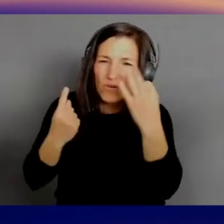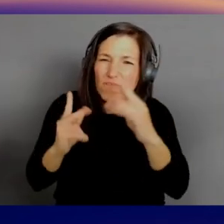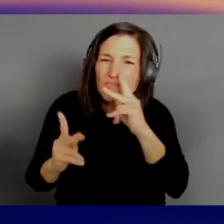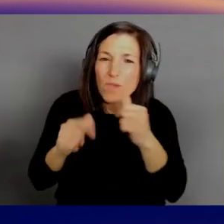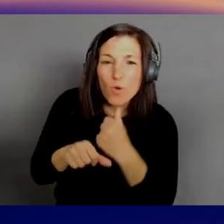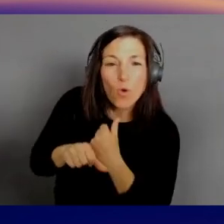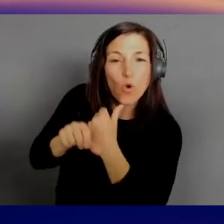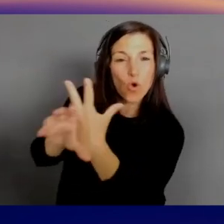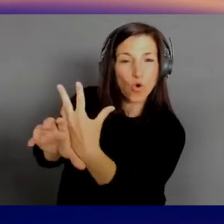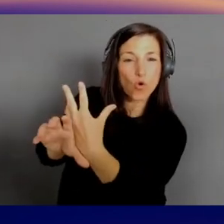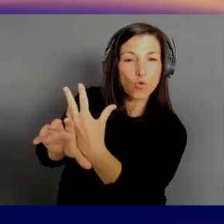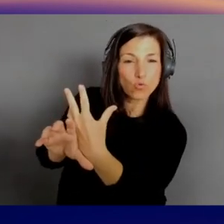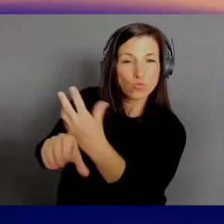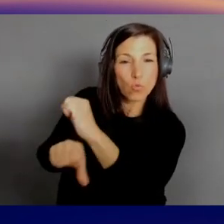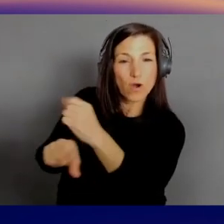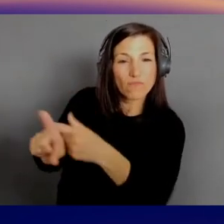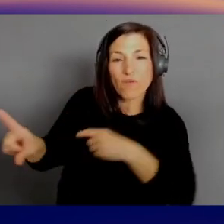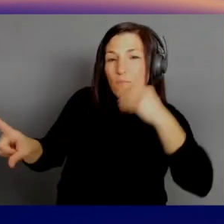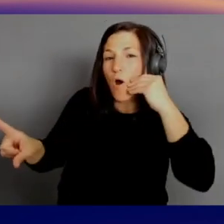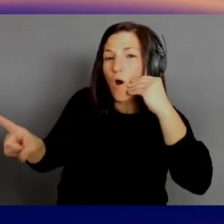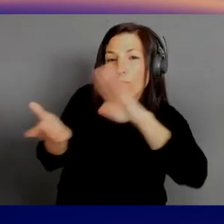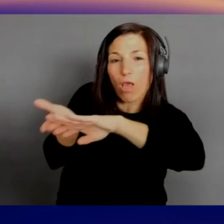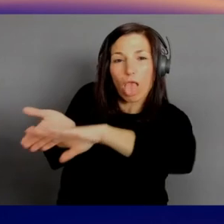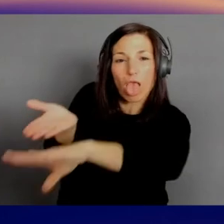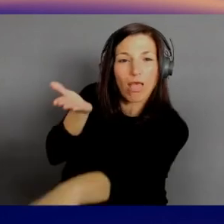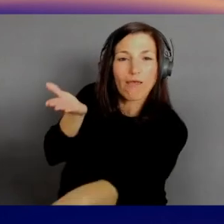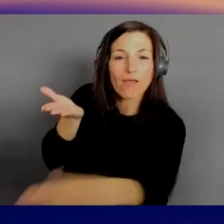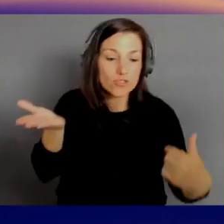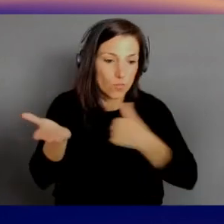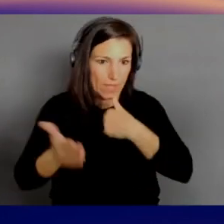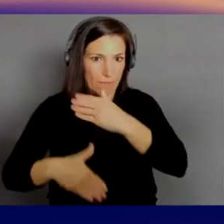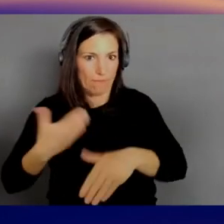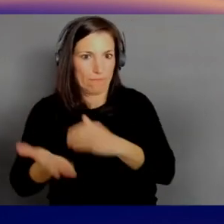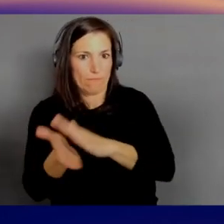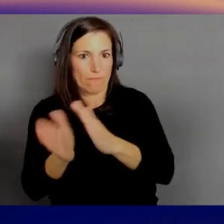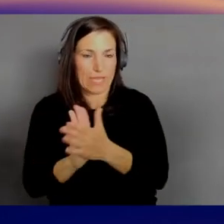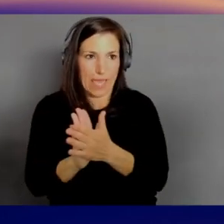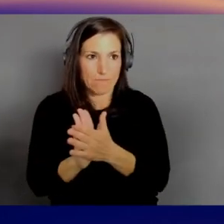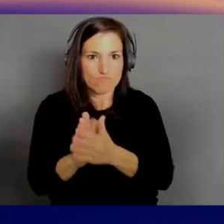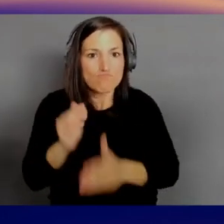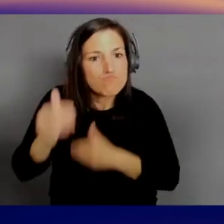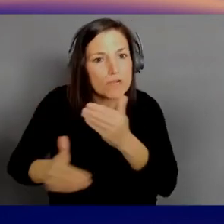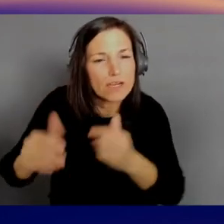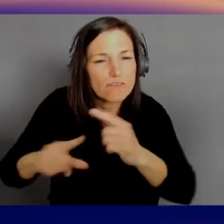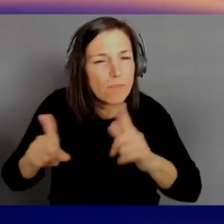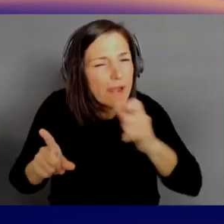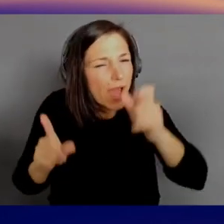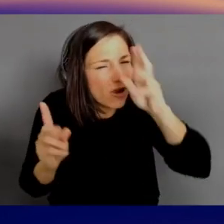We became productive, but not creative. So how do we fix it? So that's the idea. And how do you give access to,